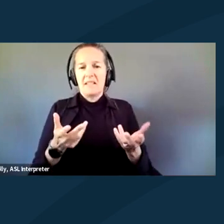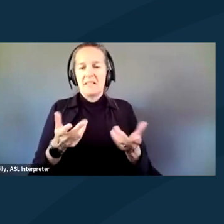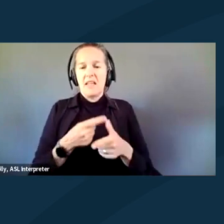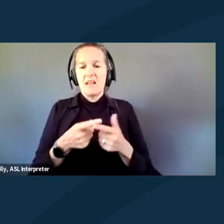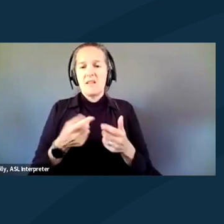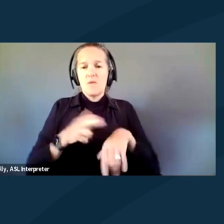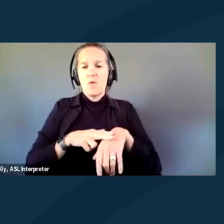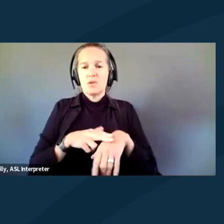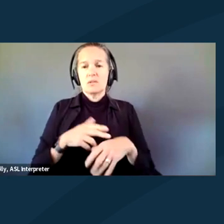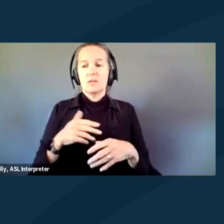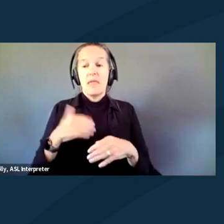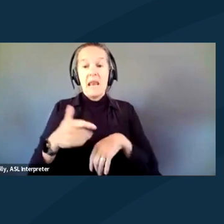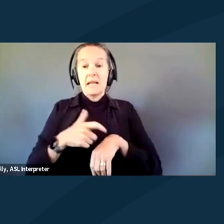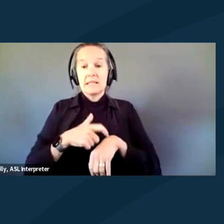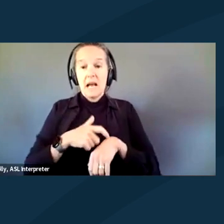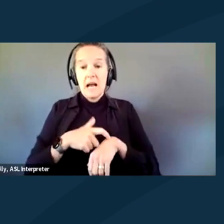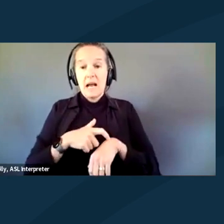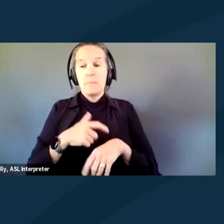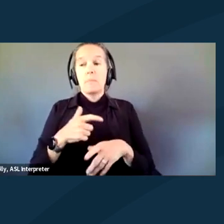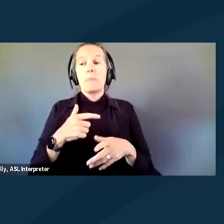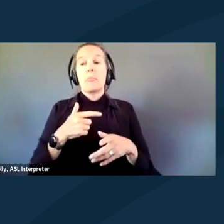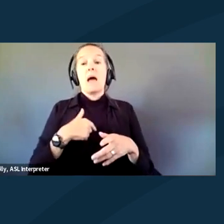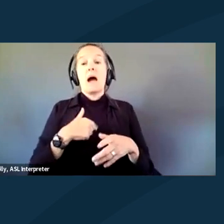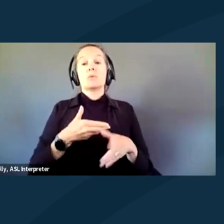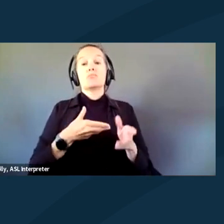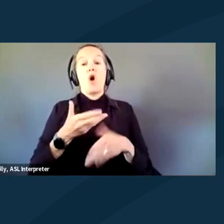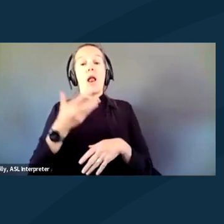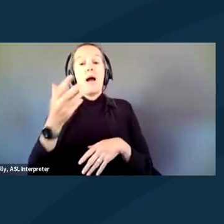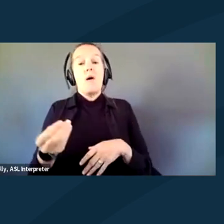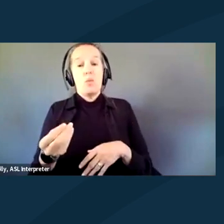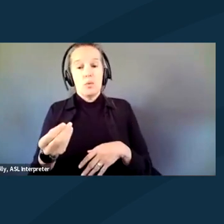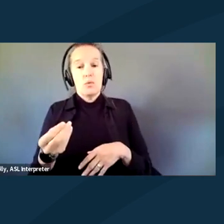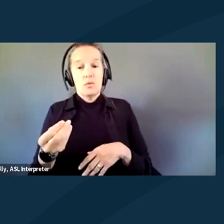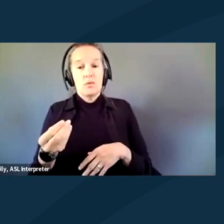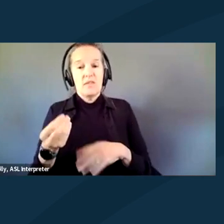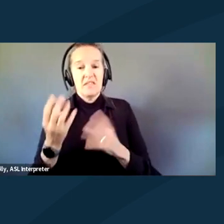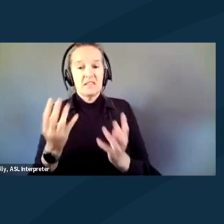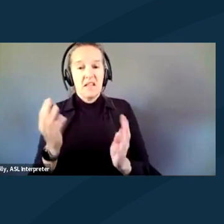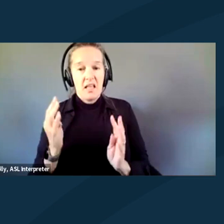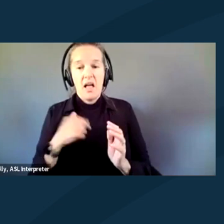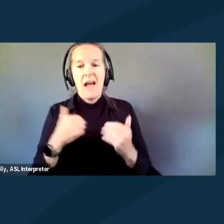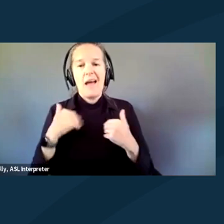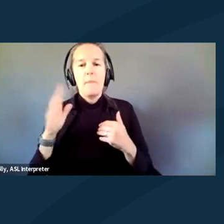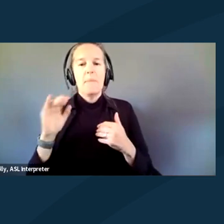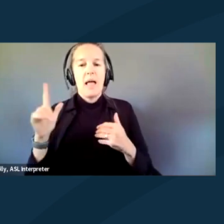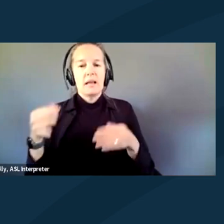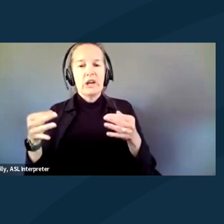the next time I was taken out of the cell, it happened I had a bail hearing and brought back in. A different person brought me back in,